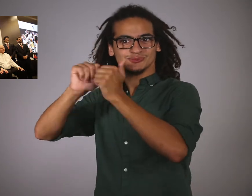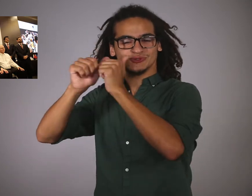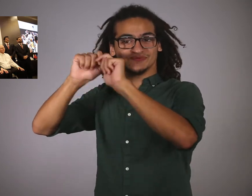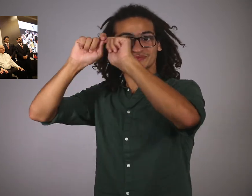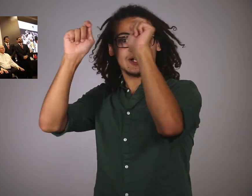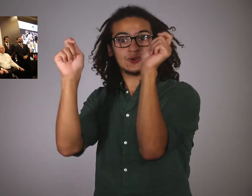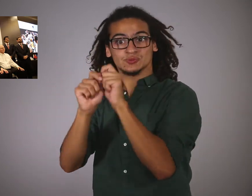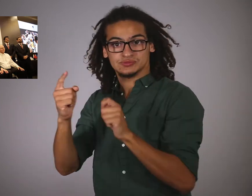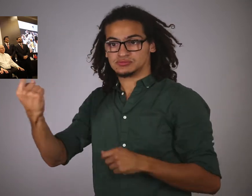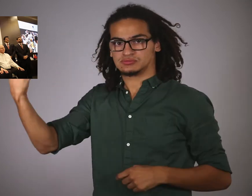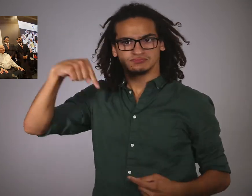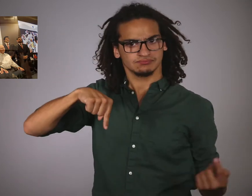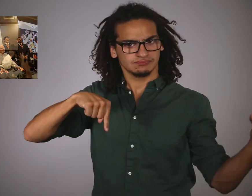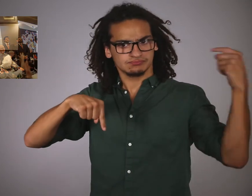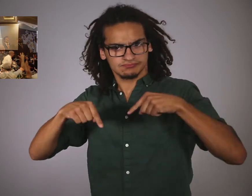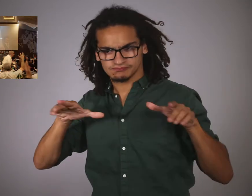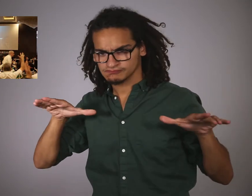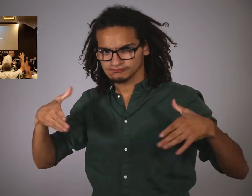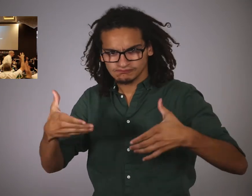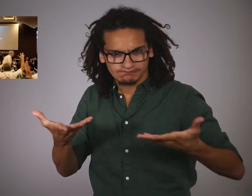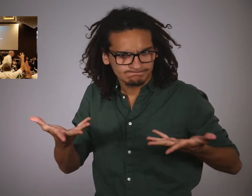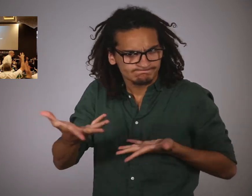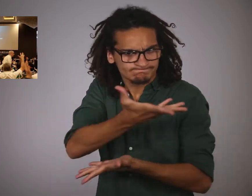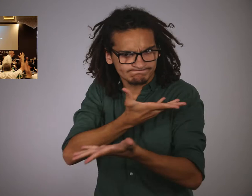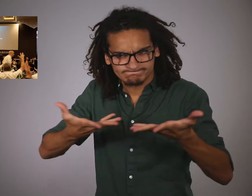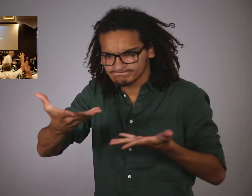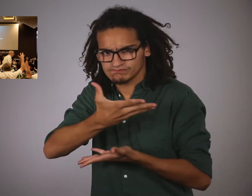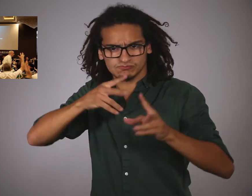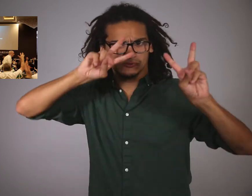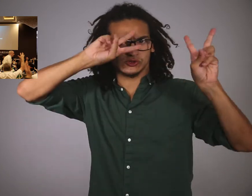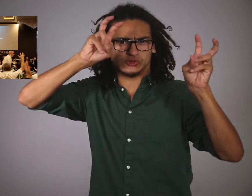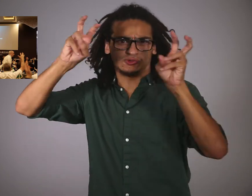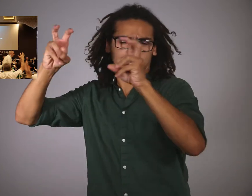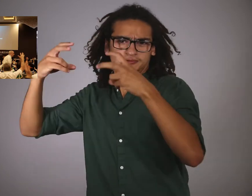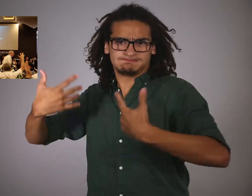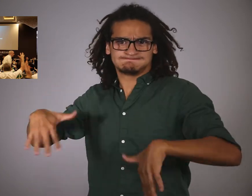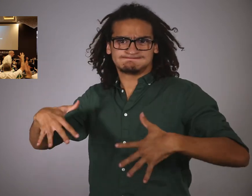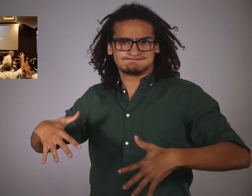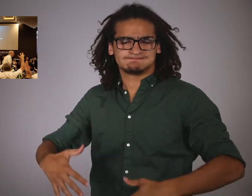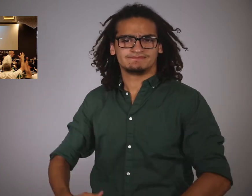Sport Federations of the Deaf from many different countries - come together and discuss important things.